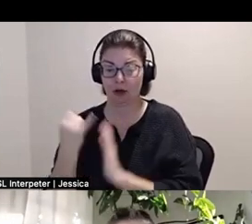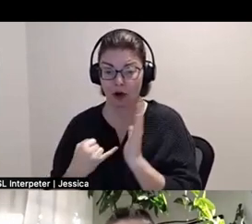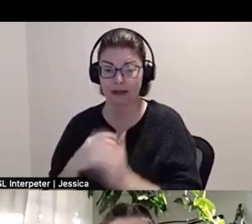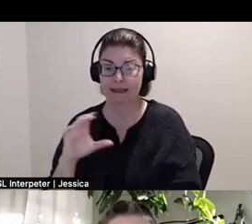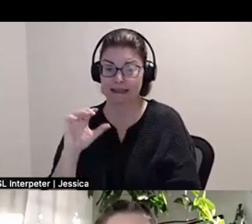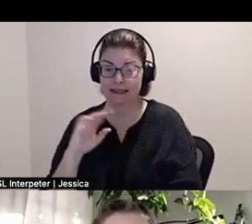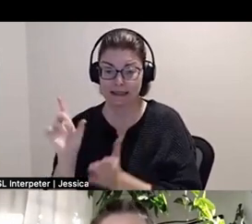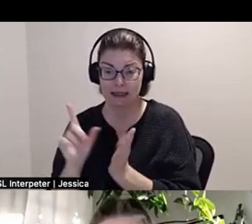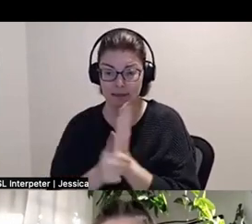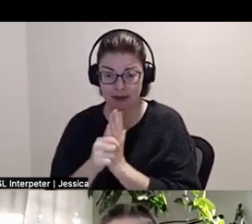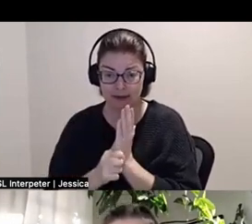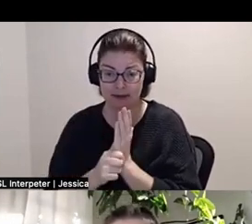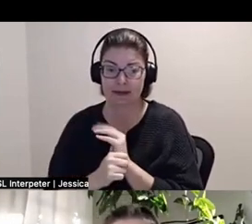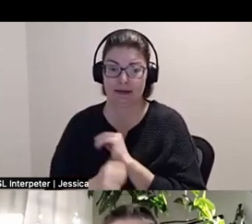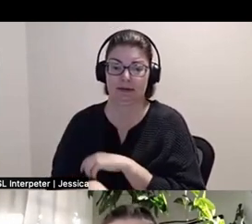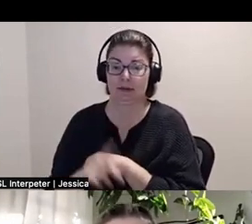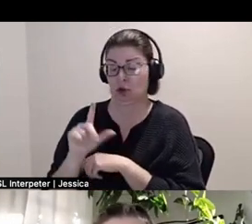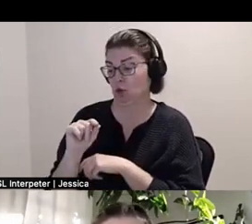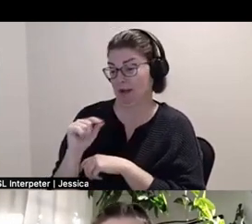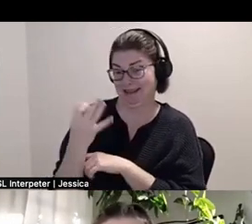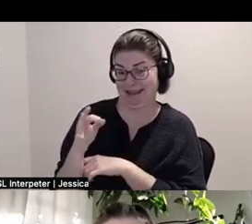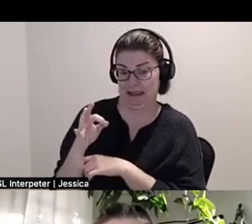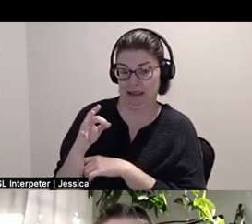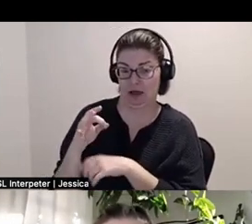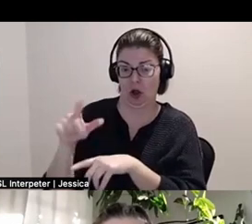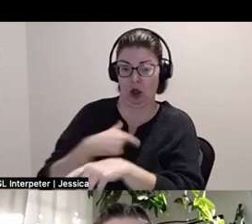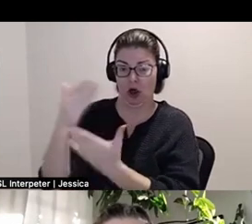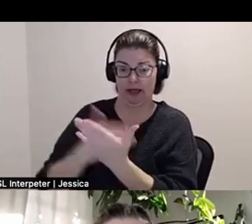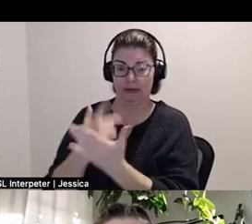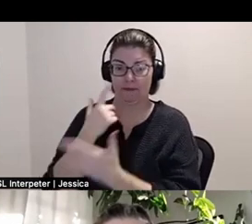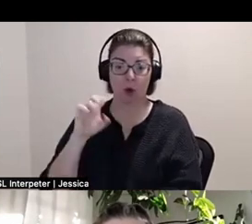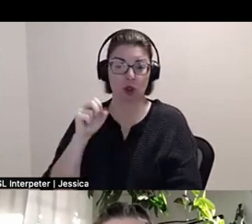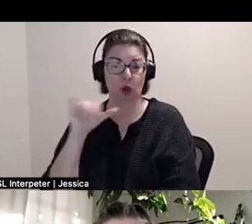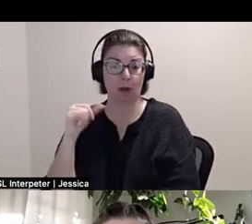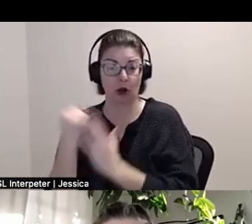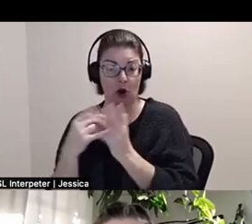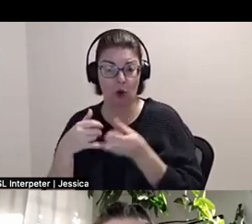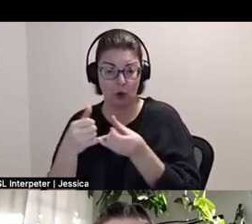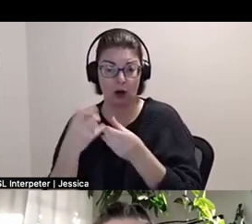In 2019, MacDonald was longlisted for the Sobey Art Award and was honoured with a six-month